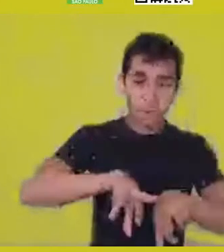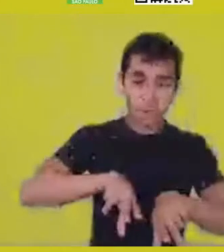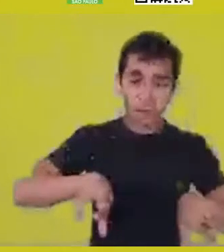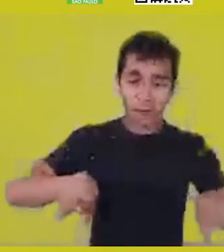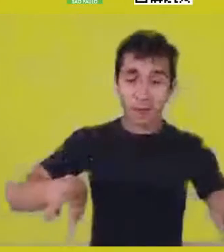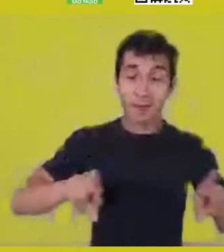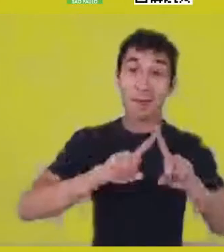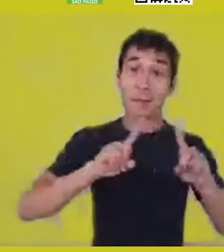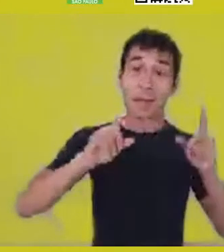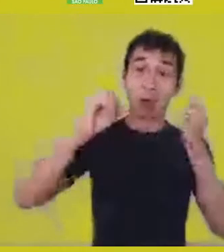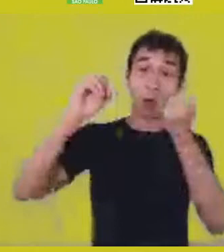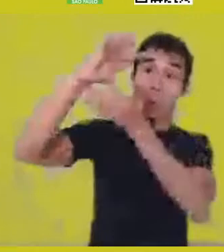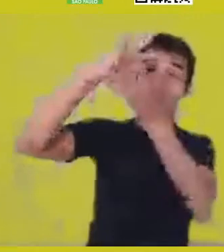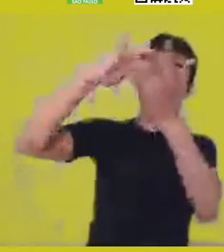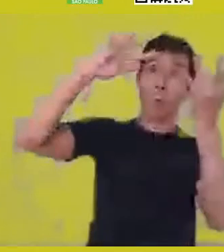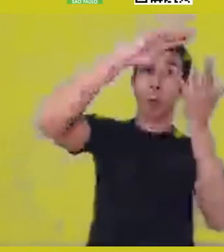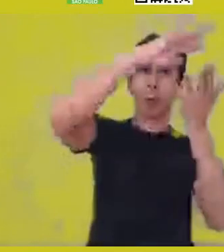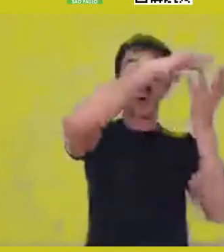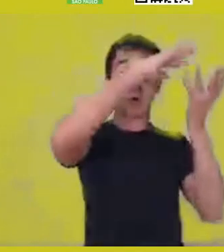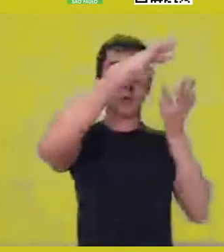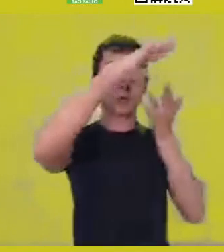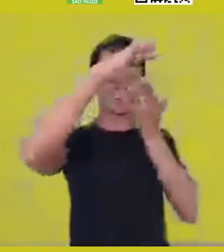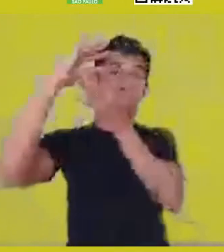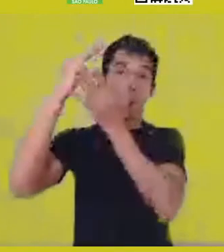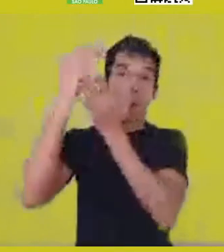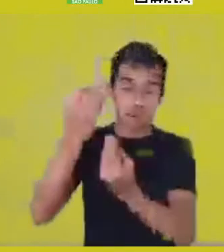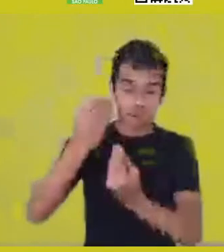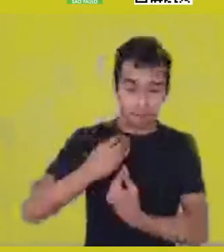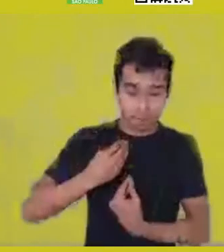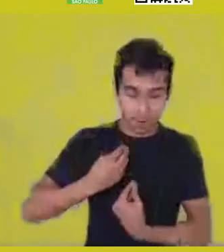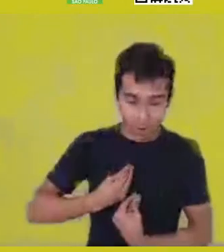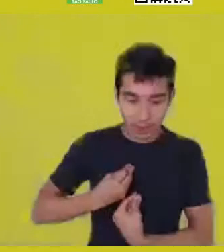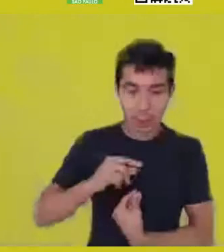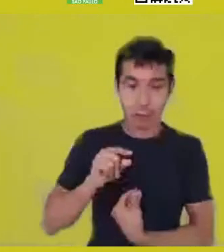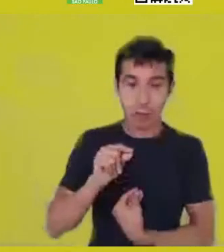there’s a communication, a possible relation,